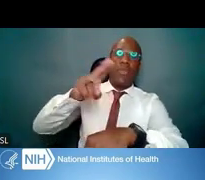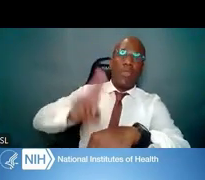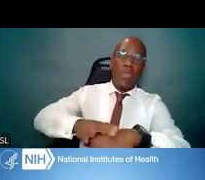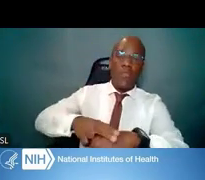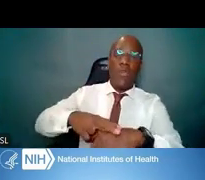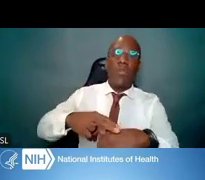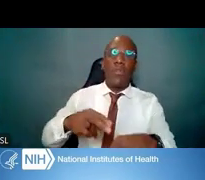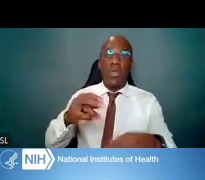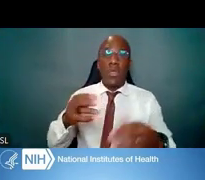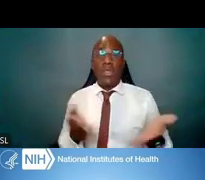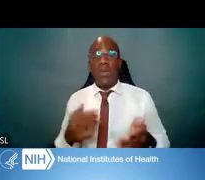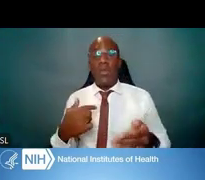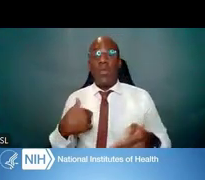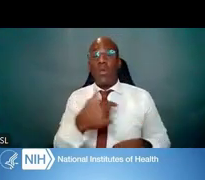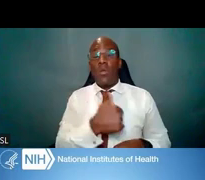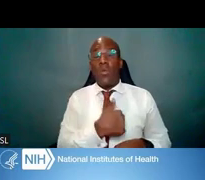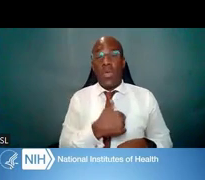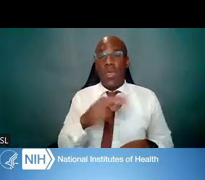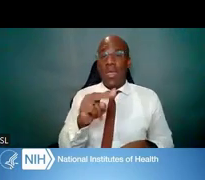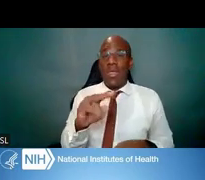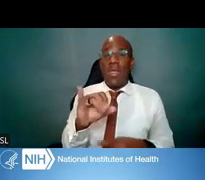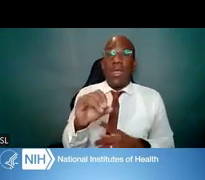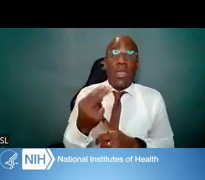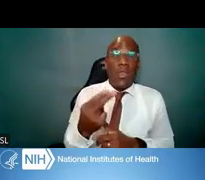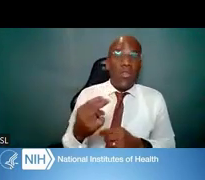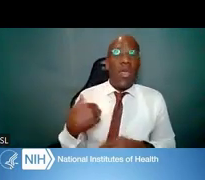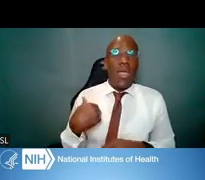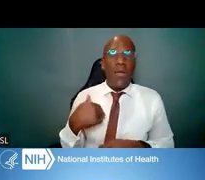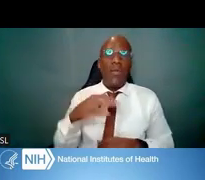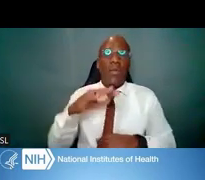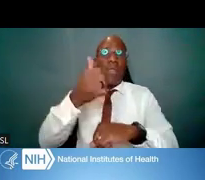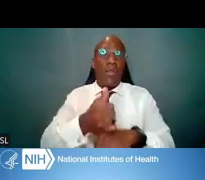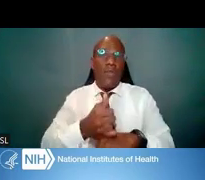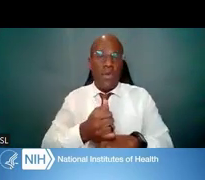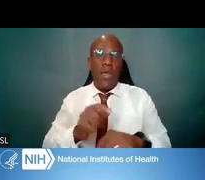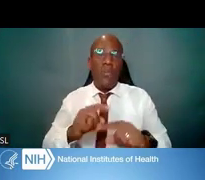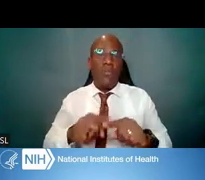that is not necessarily the case any longer, and again, it varies from IC to IC,